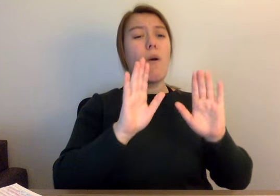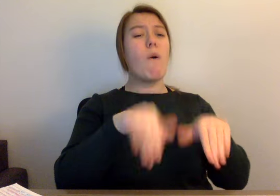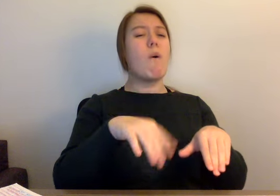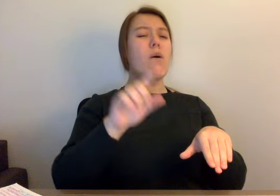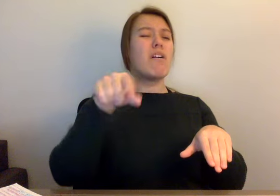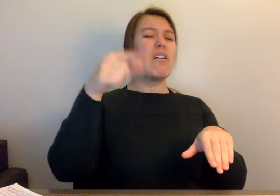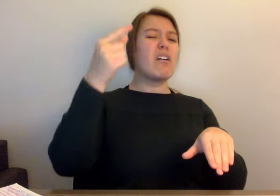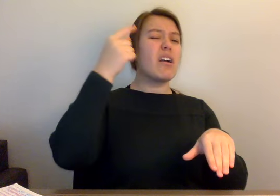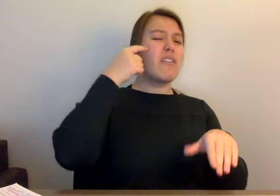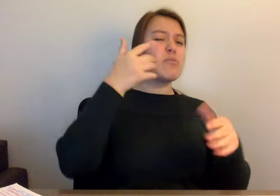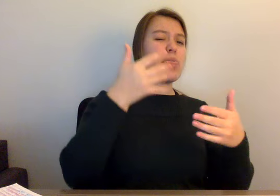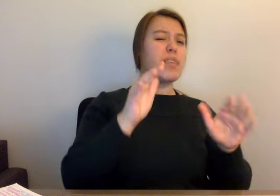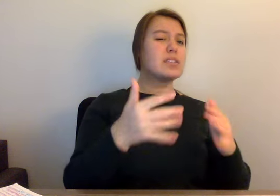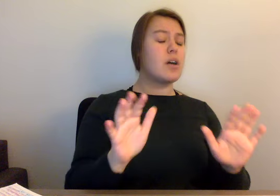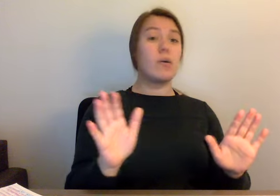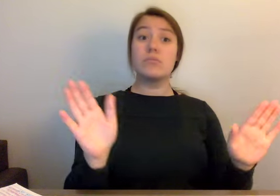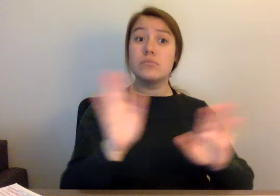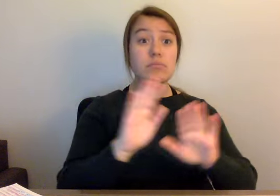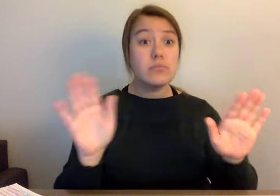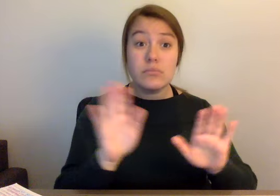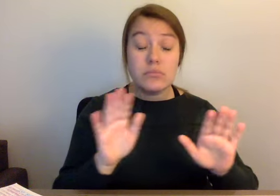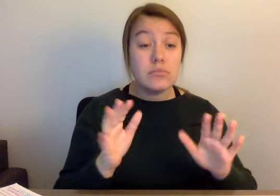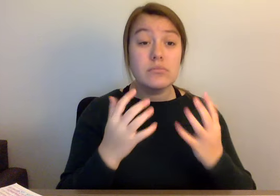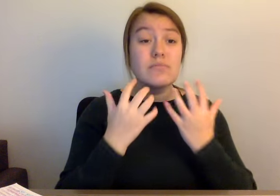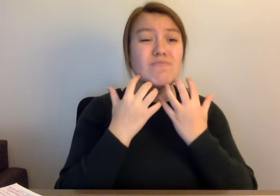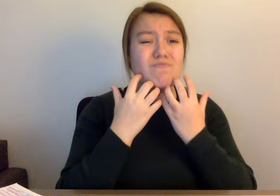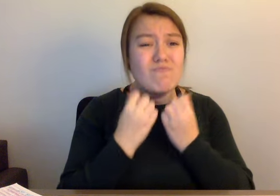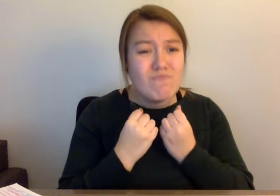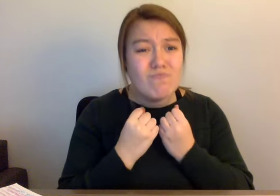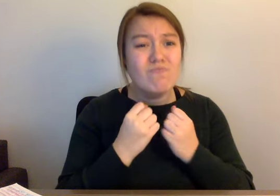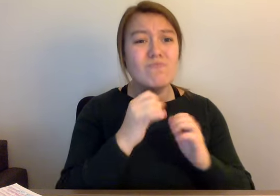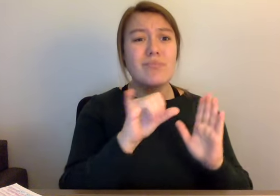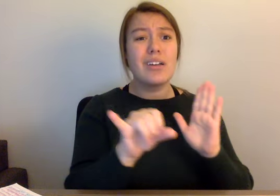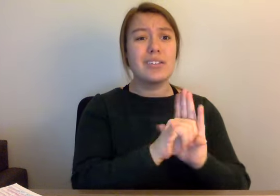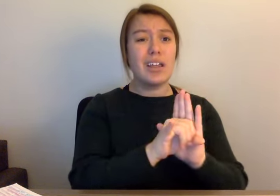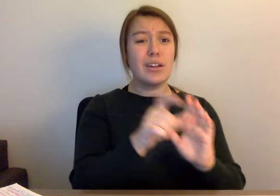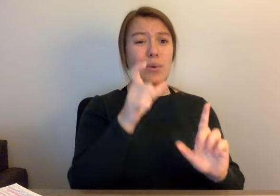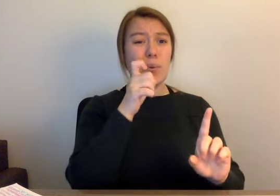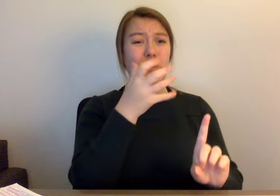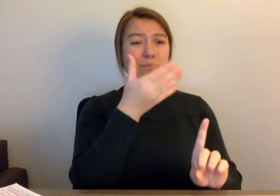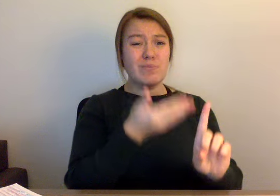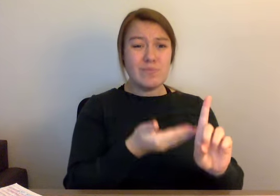and a basis of their self-image. It would not be easy to persuade someone to give